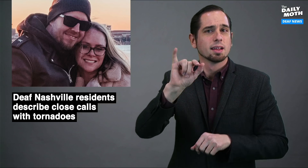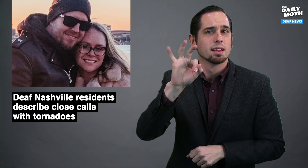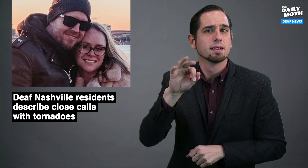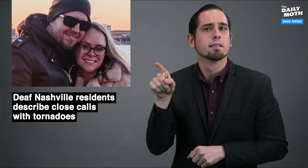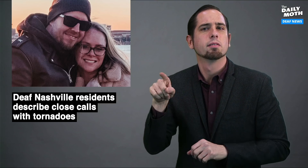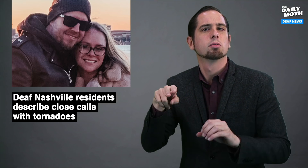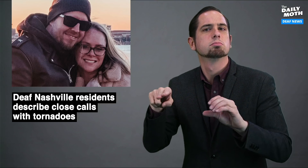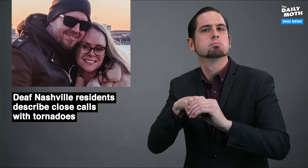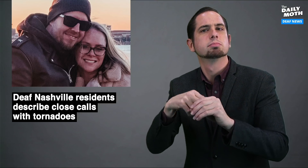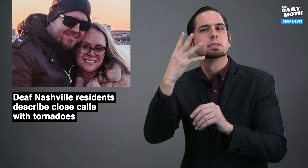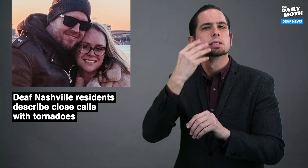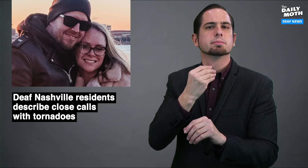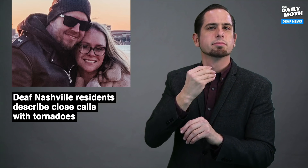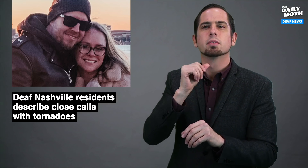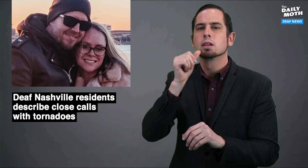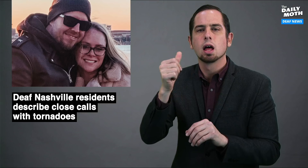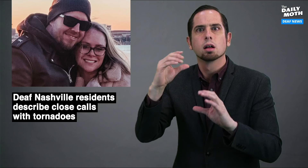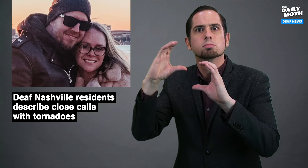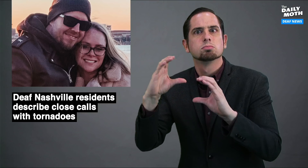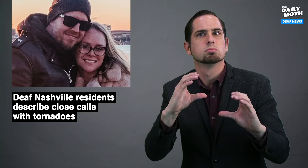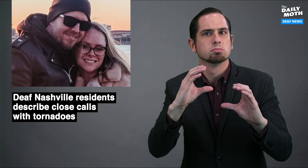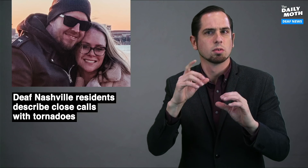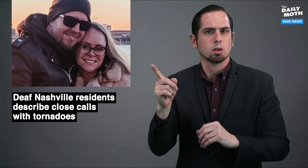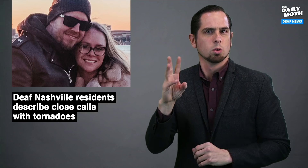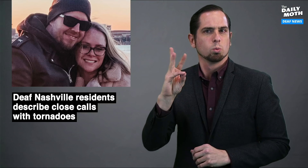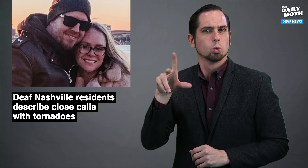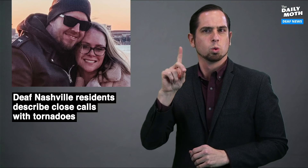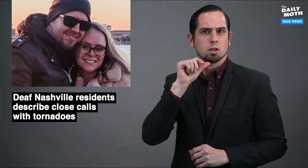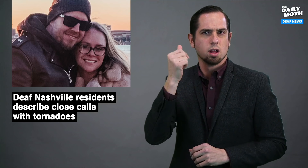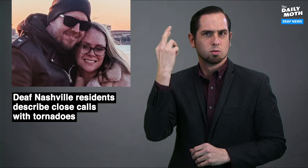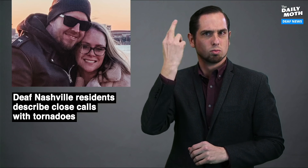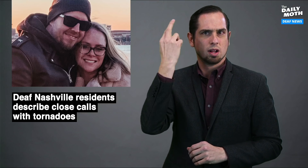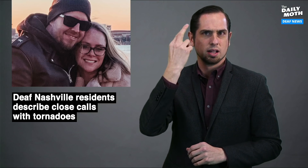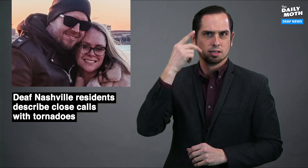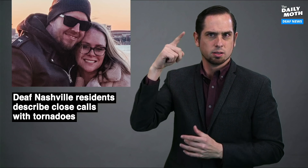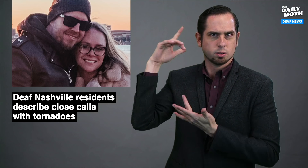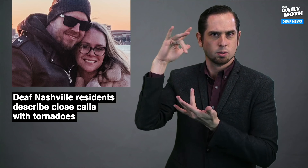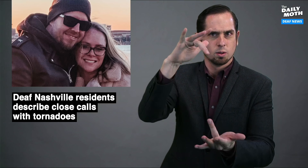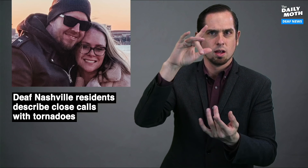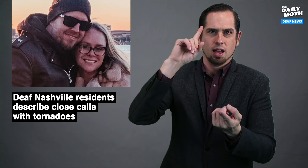but if she went to bed instead of staying up late, she wouldn't have realized there was a tornado